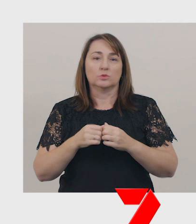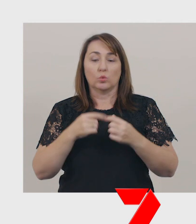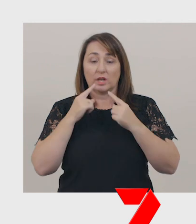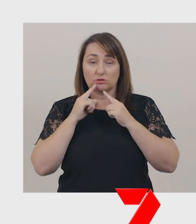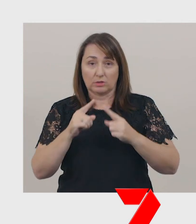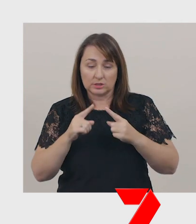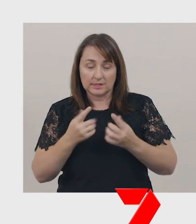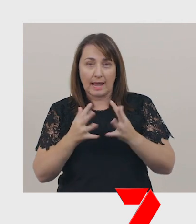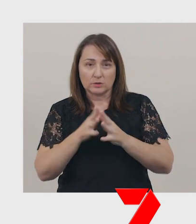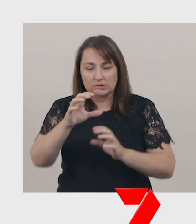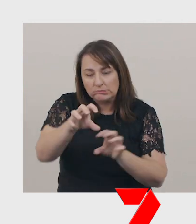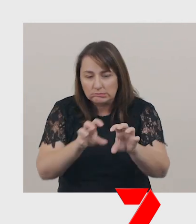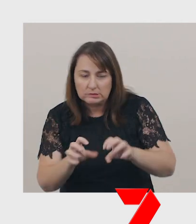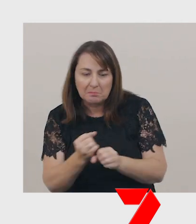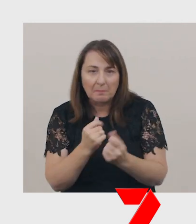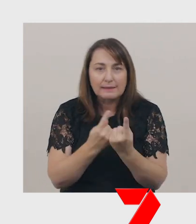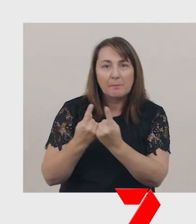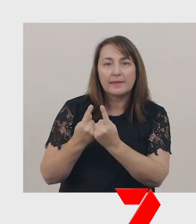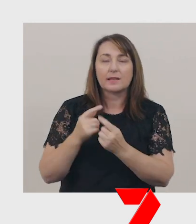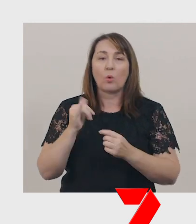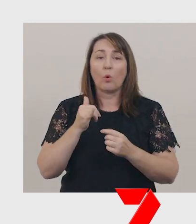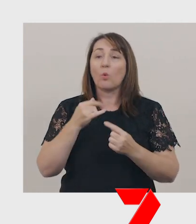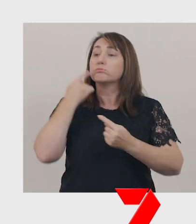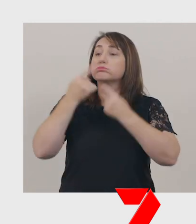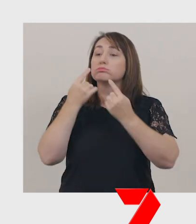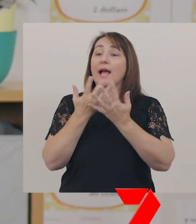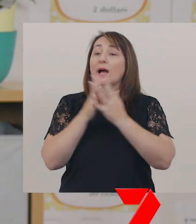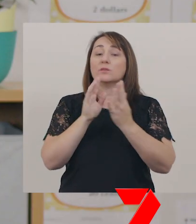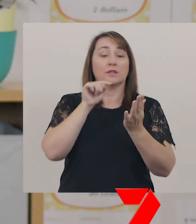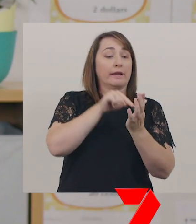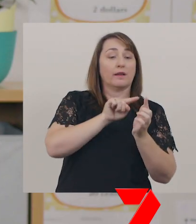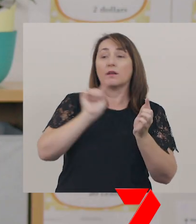and even directions, on how to get somewhere.